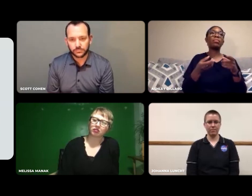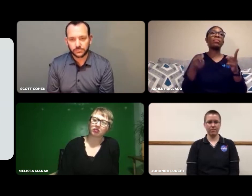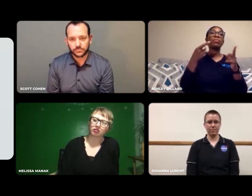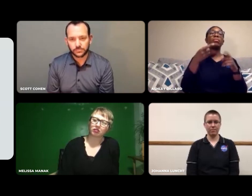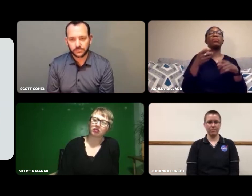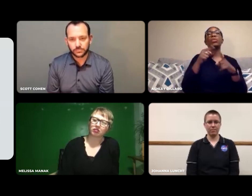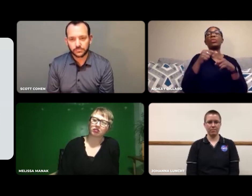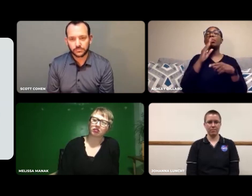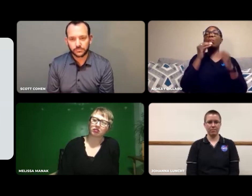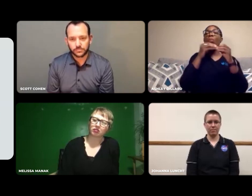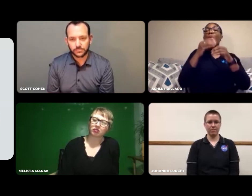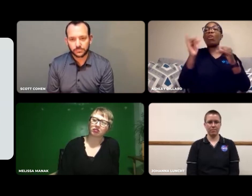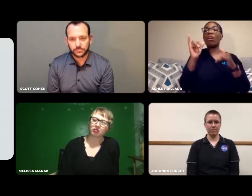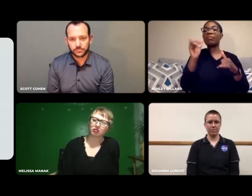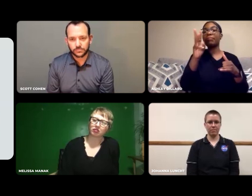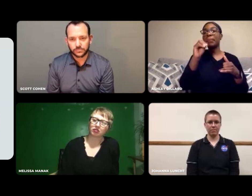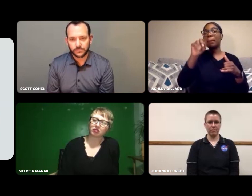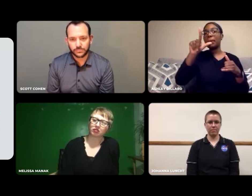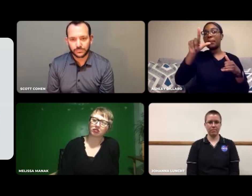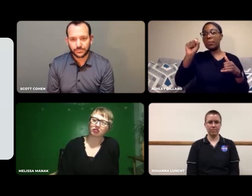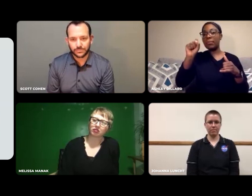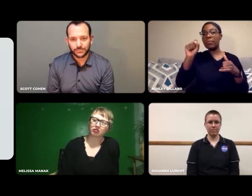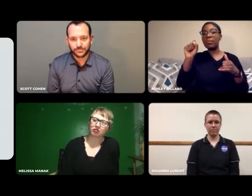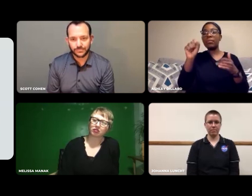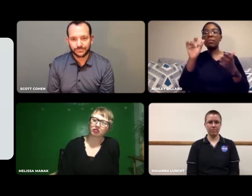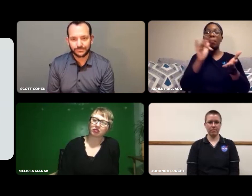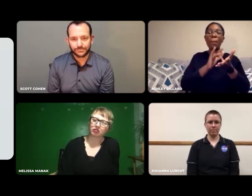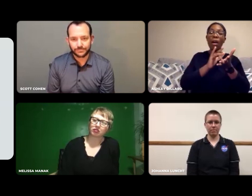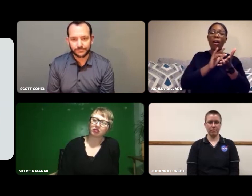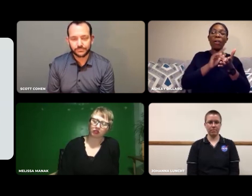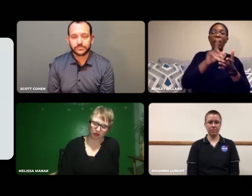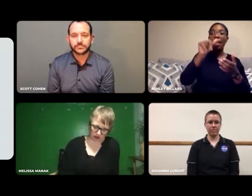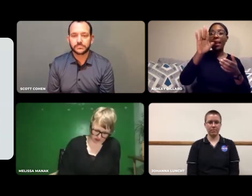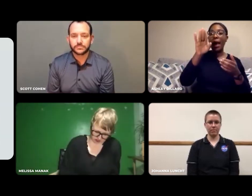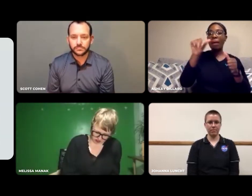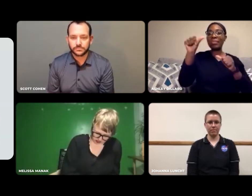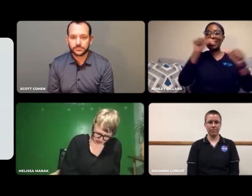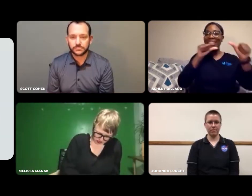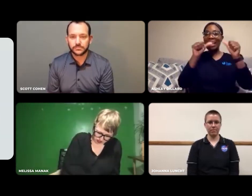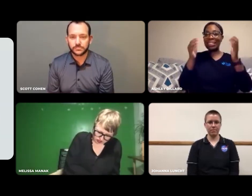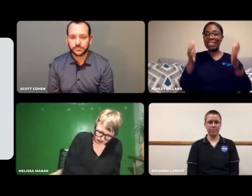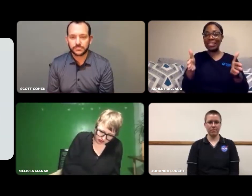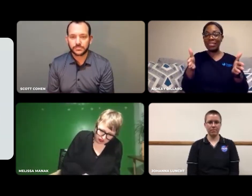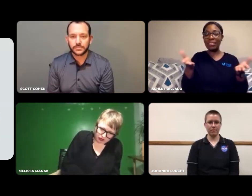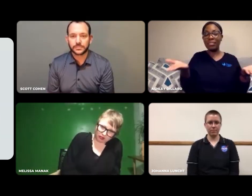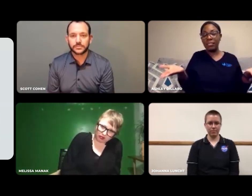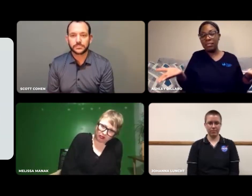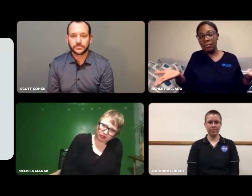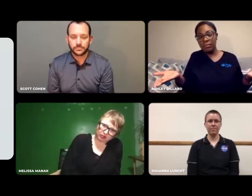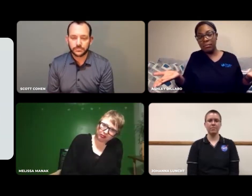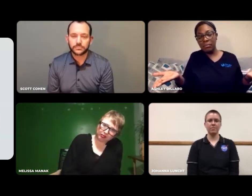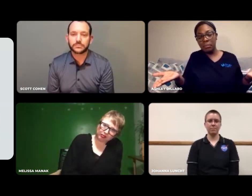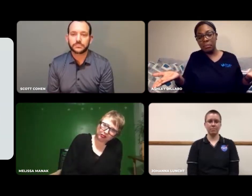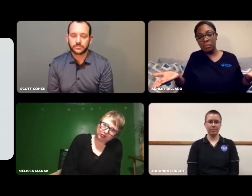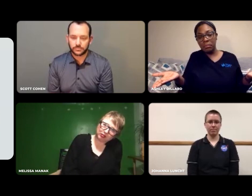I'd like to be a Medical Lab Scientist, potentially.